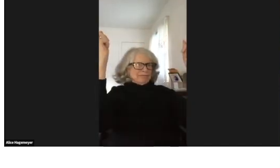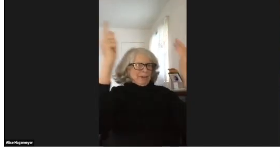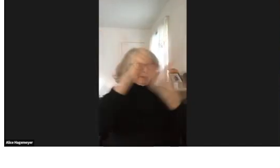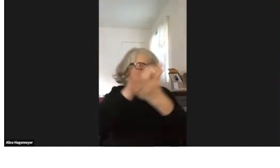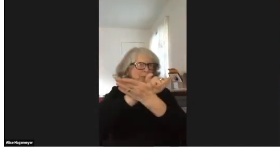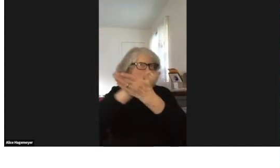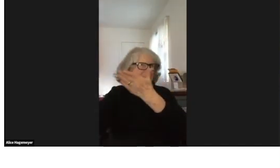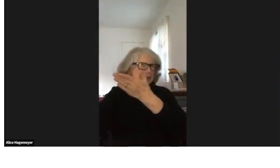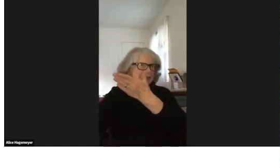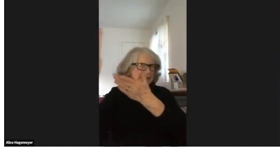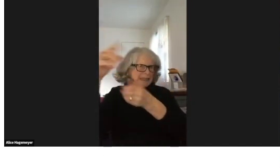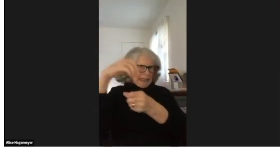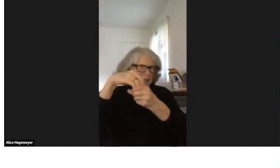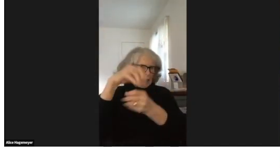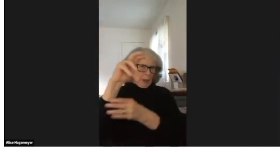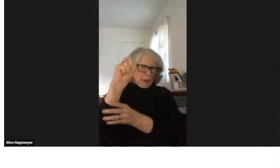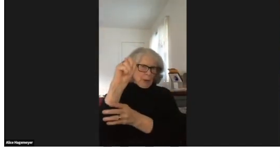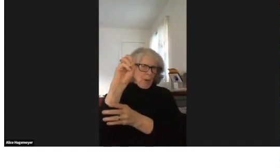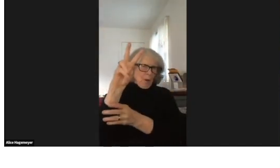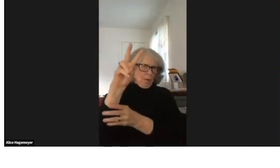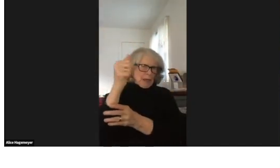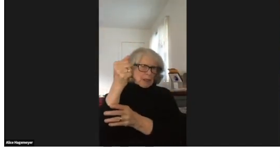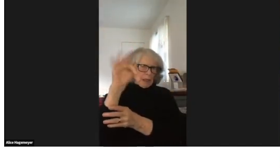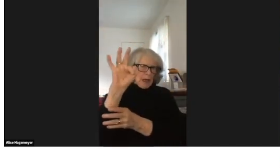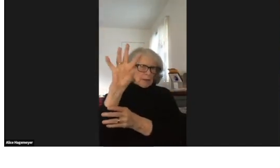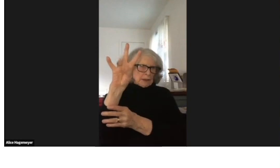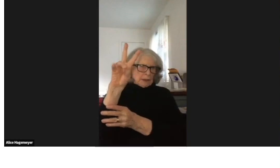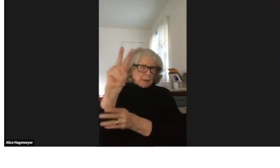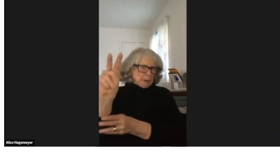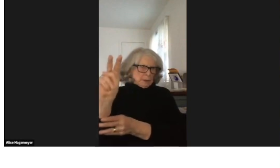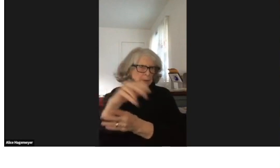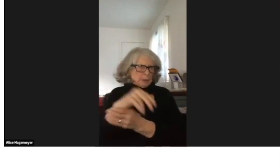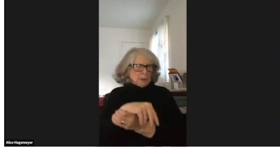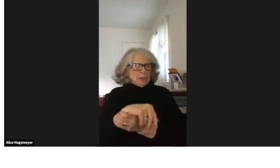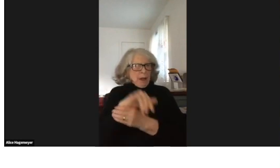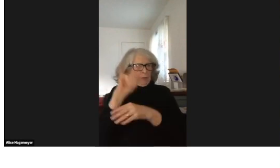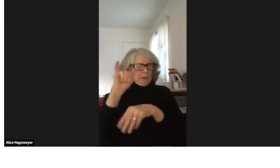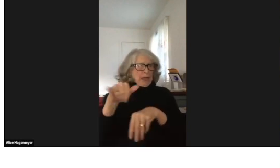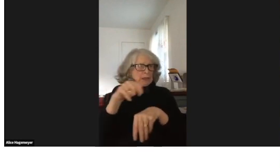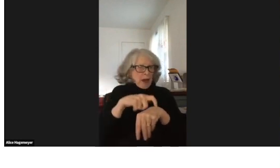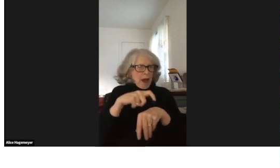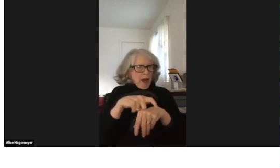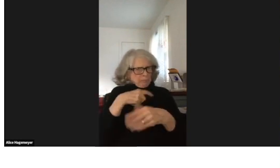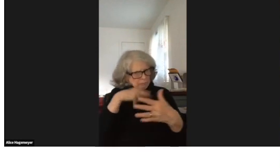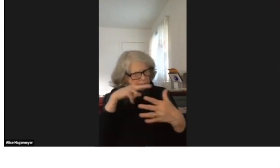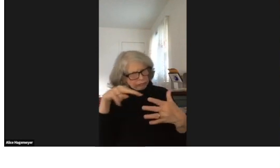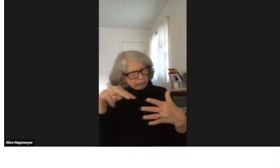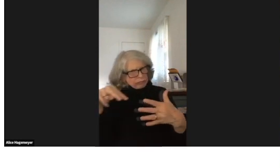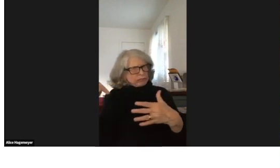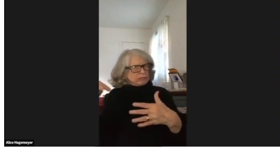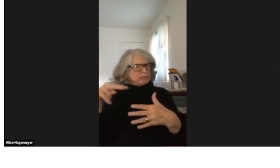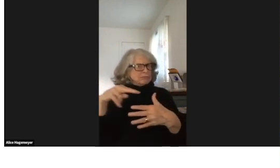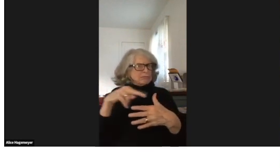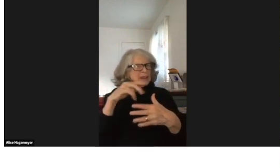in Colorado and they announced Deaf History Week in November of 1972.